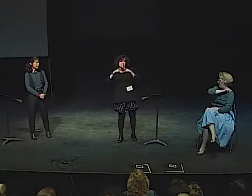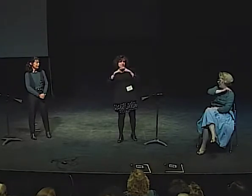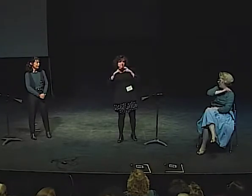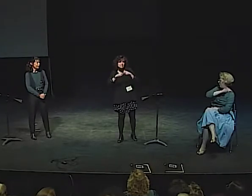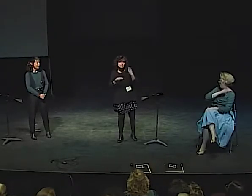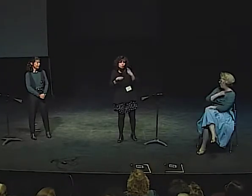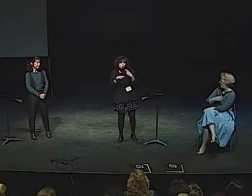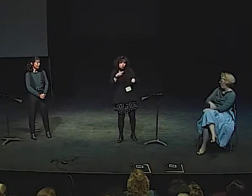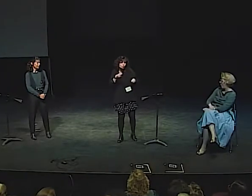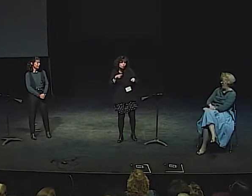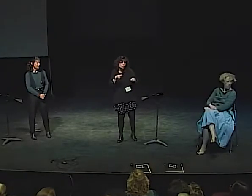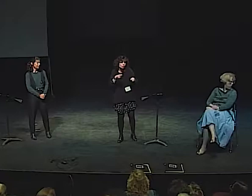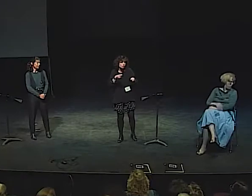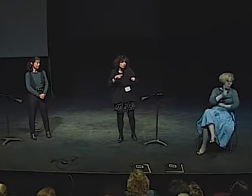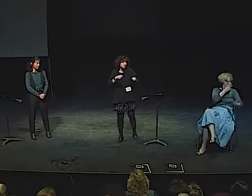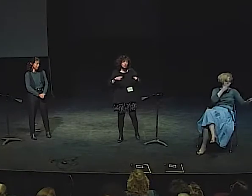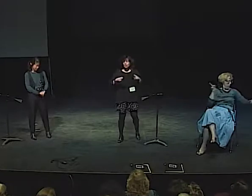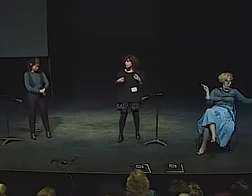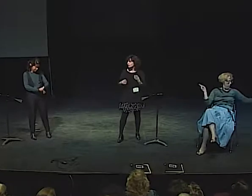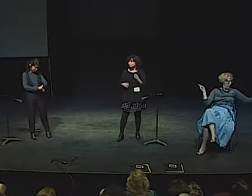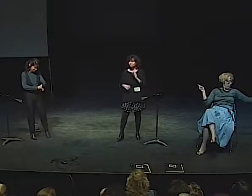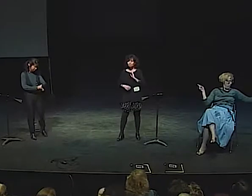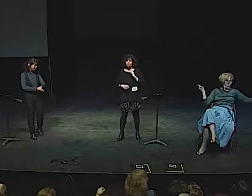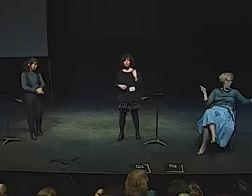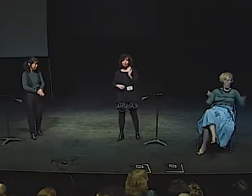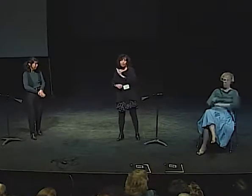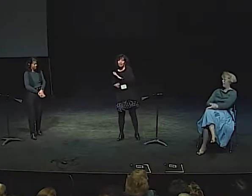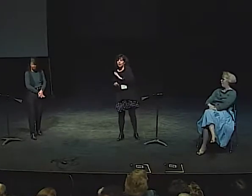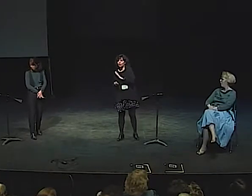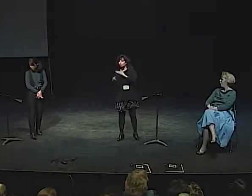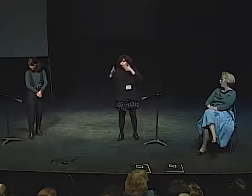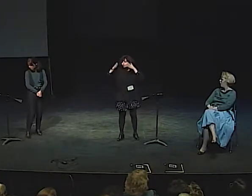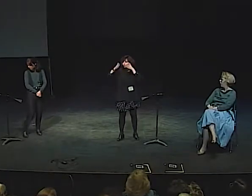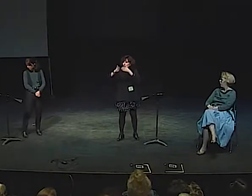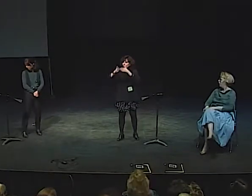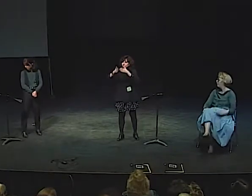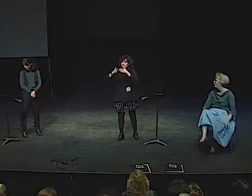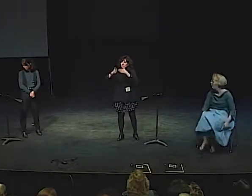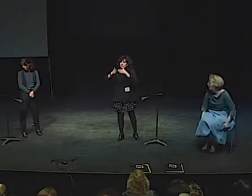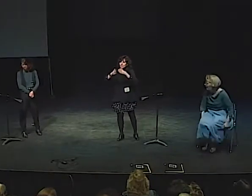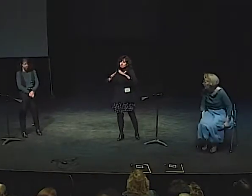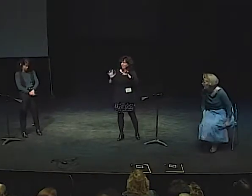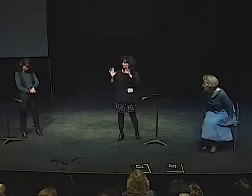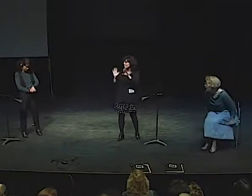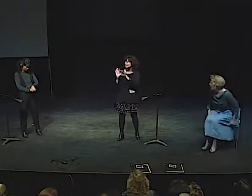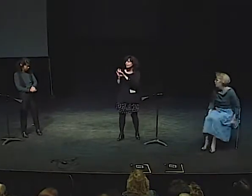NOW, I'LL BE SETTING UP OUR ANALYSIS FOR YOU. I'LL BE VERY BRIEF.